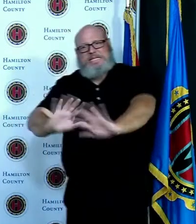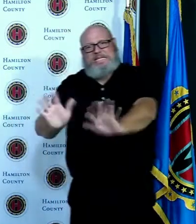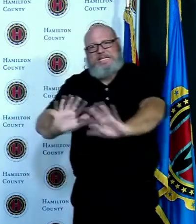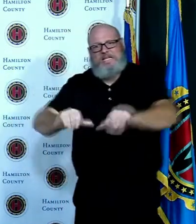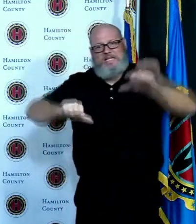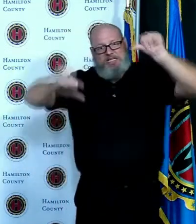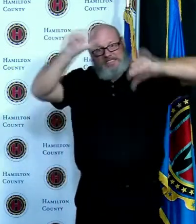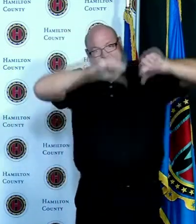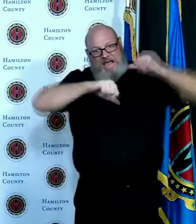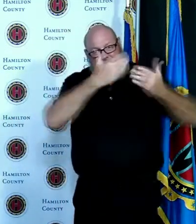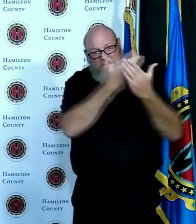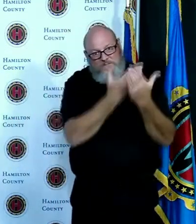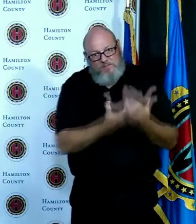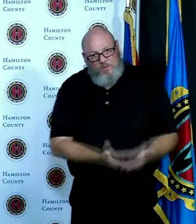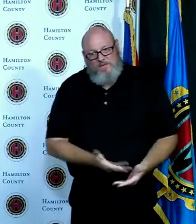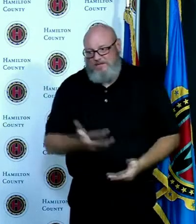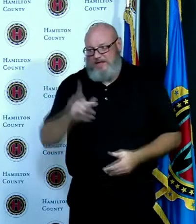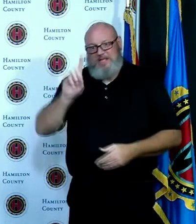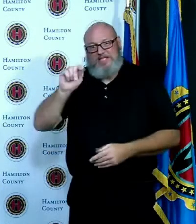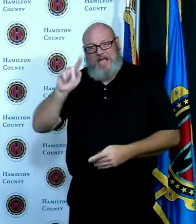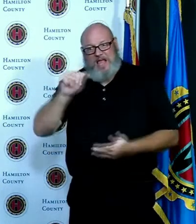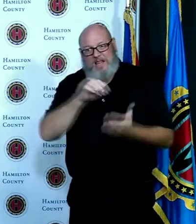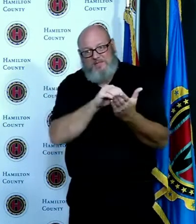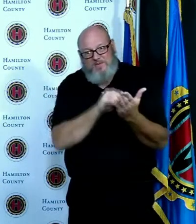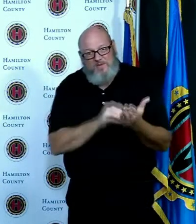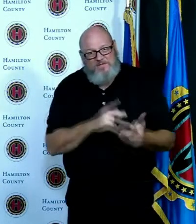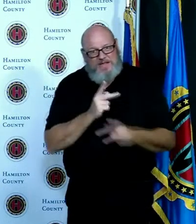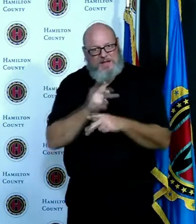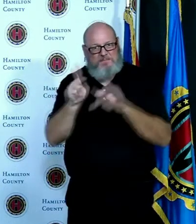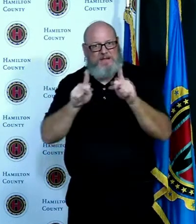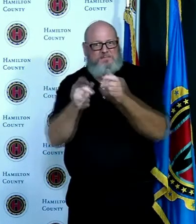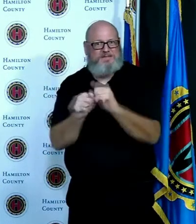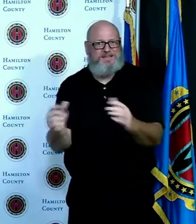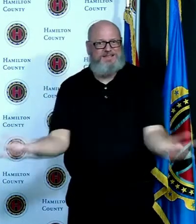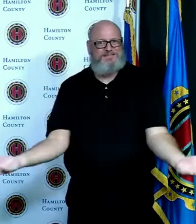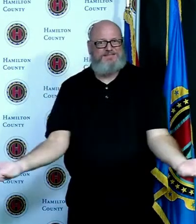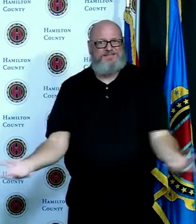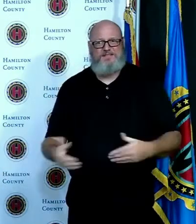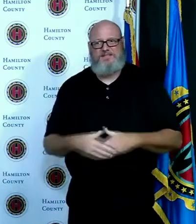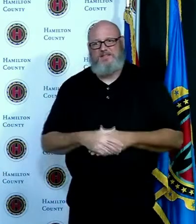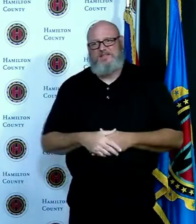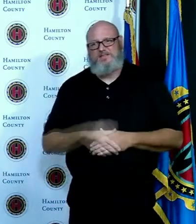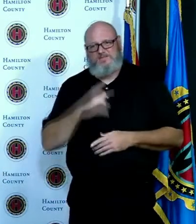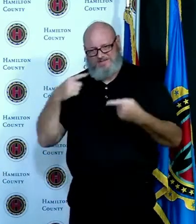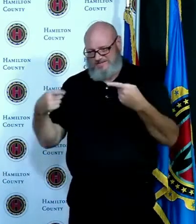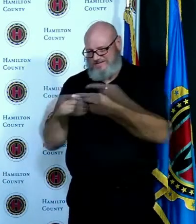that they do matter and they do keep people safe and so you know it's part of the challenge no